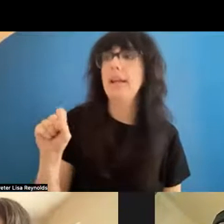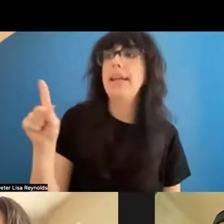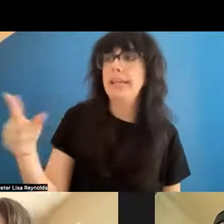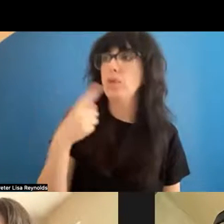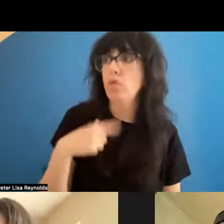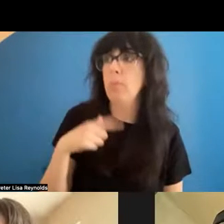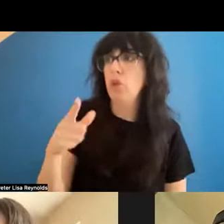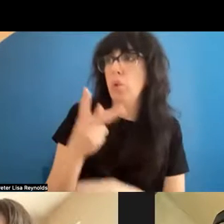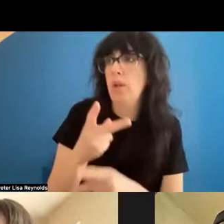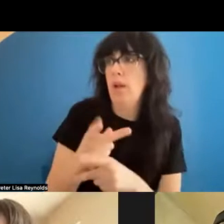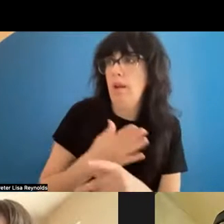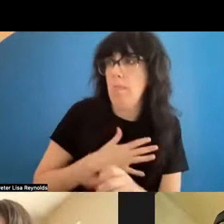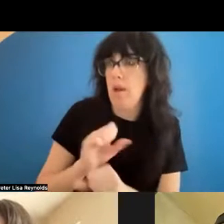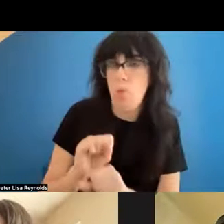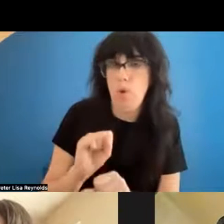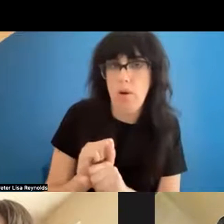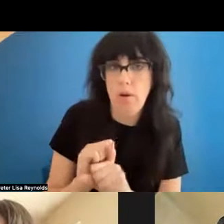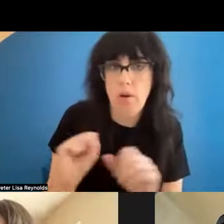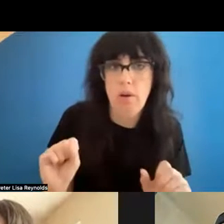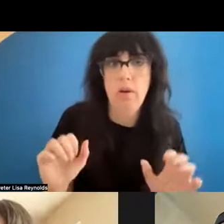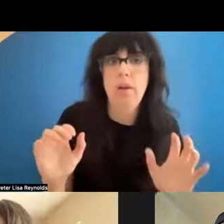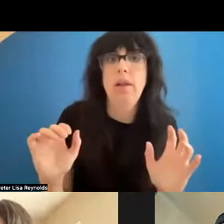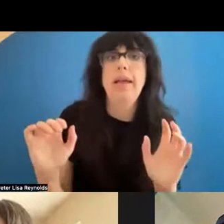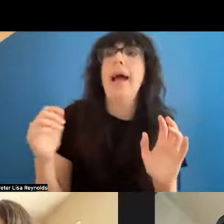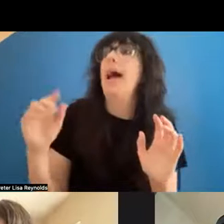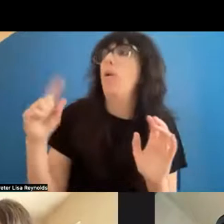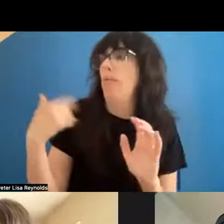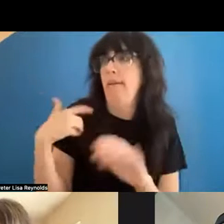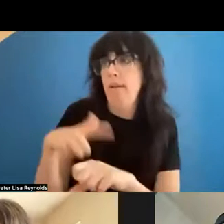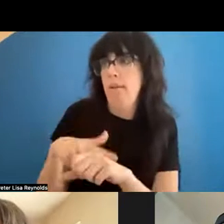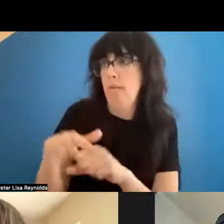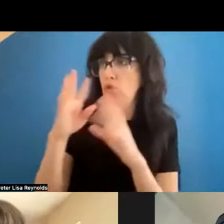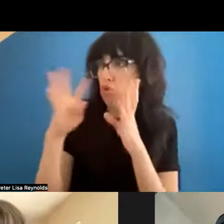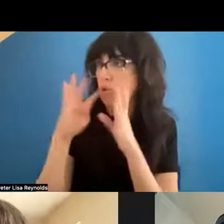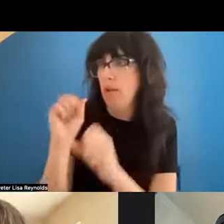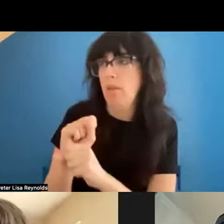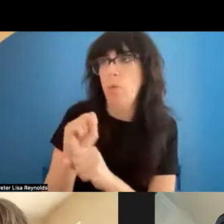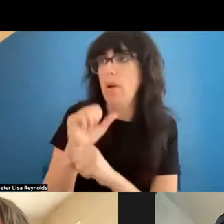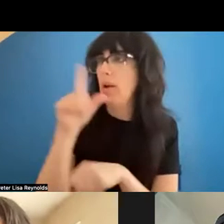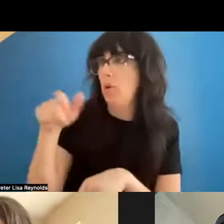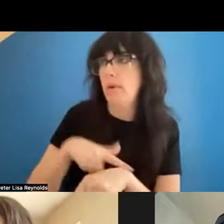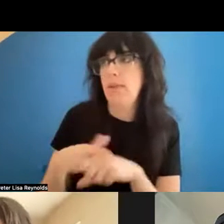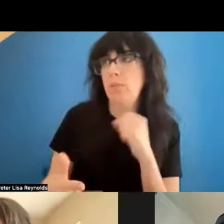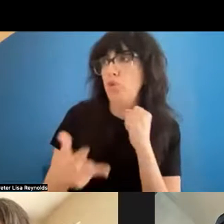had time to make the time; I don't have time to preserve it. And